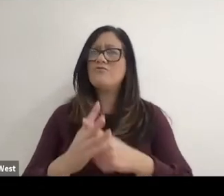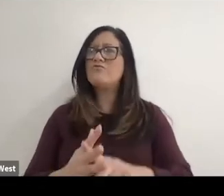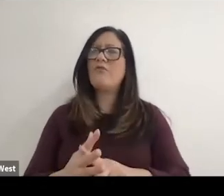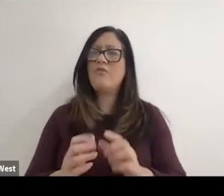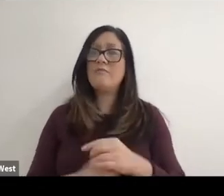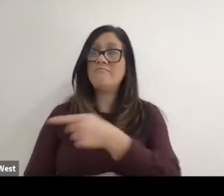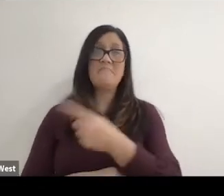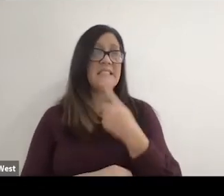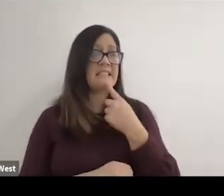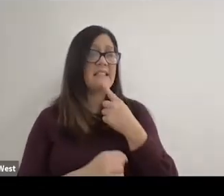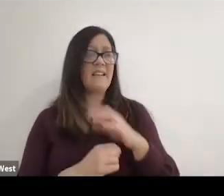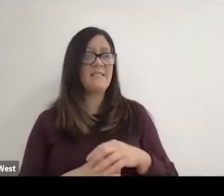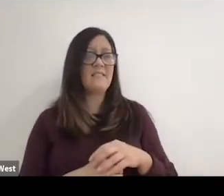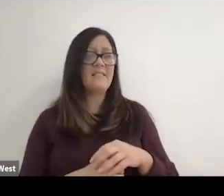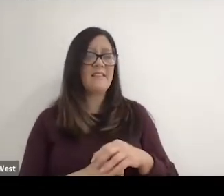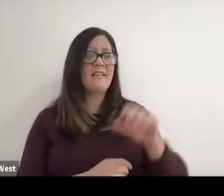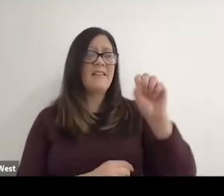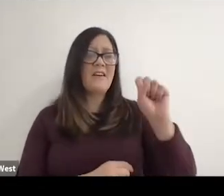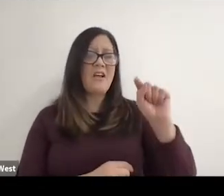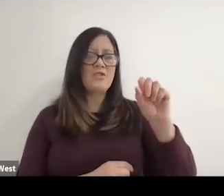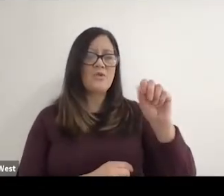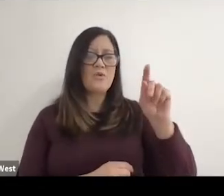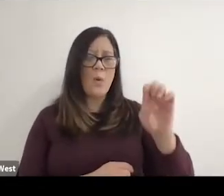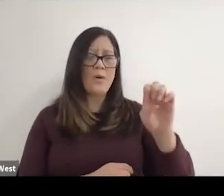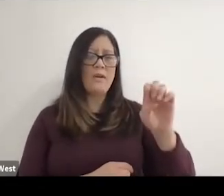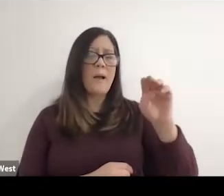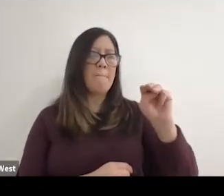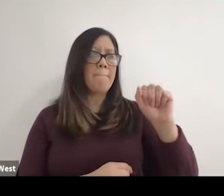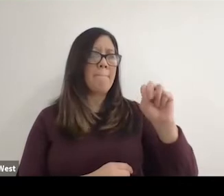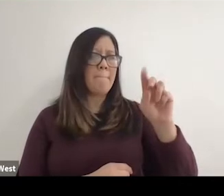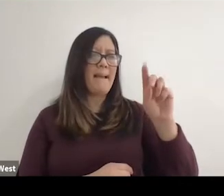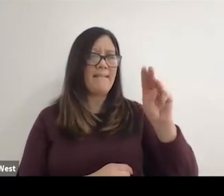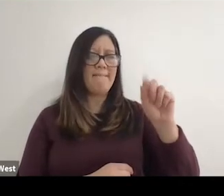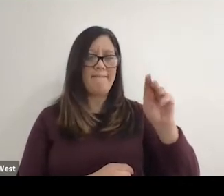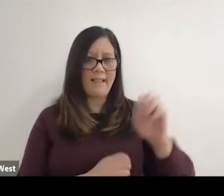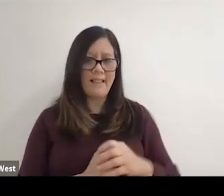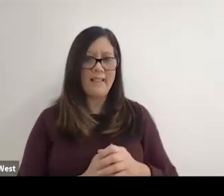it's Stoke Mandeville and Tip nearly had an apoplectic fit, you know? And said, no,